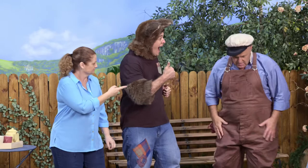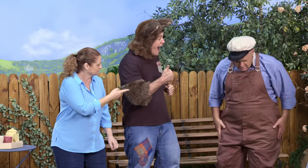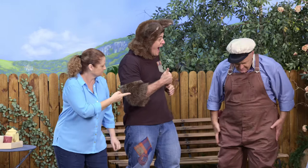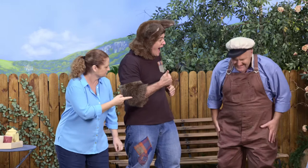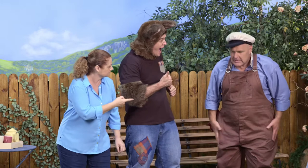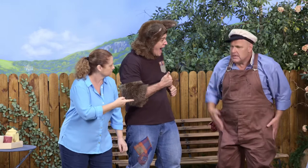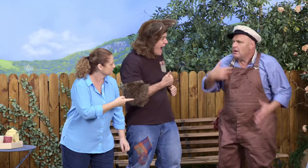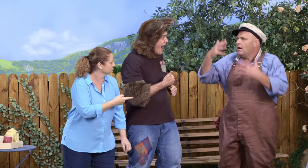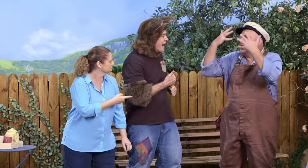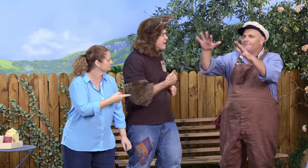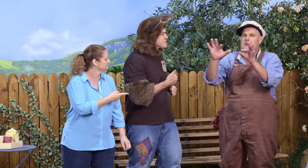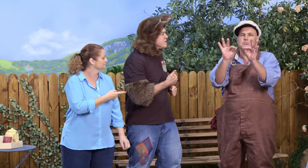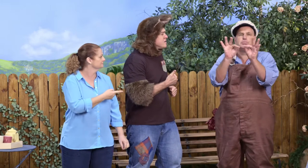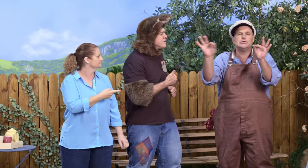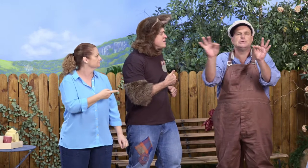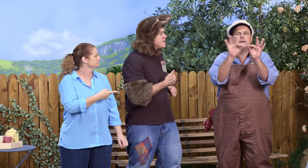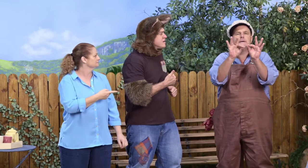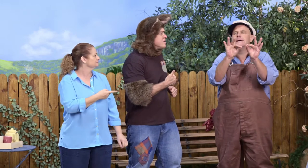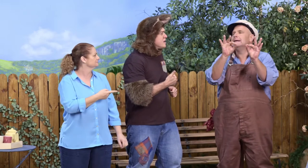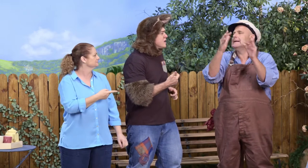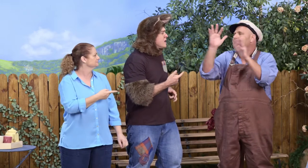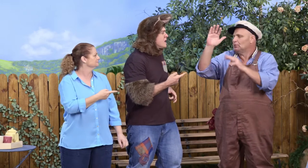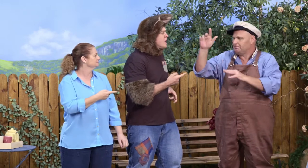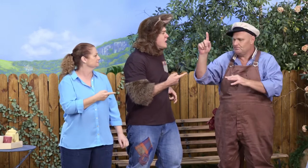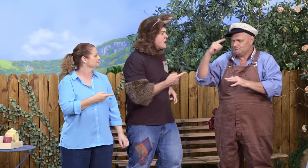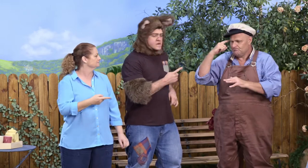Oh! I've left my measuring tape at home!